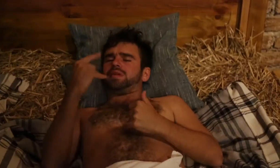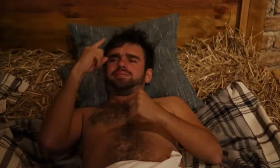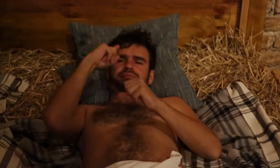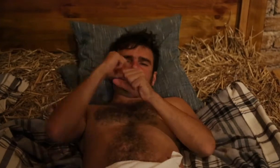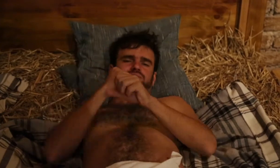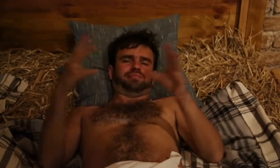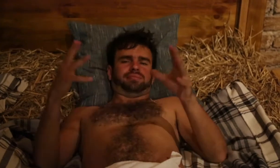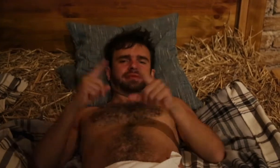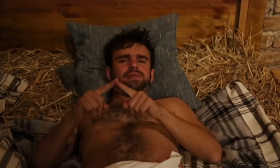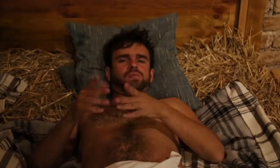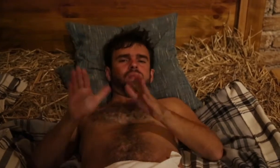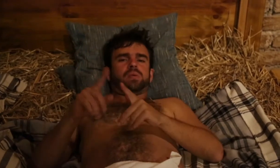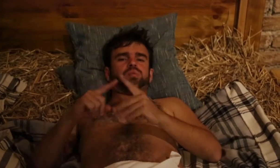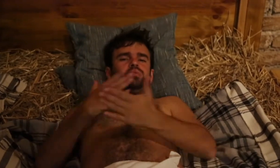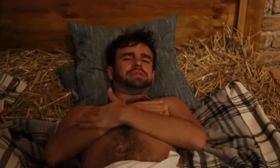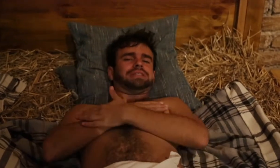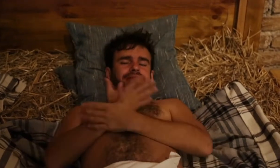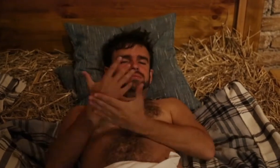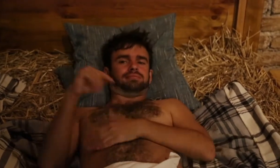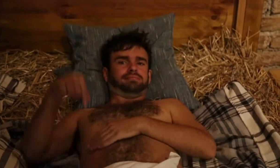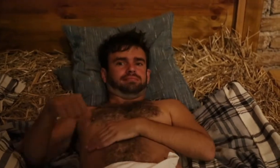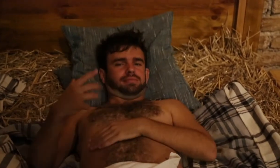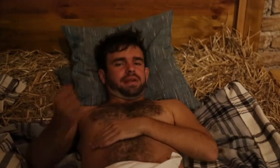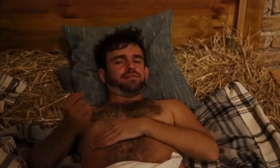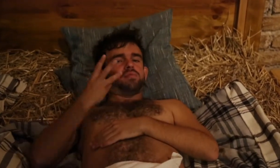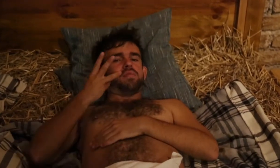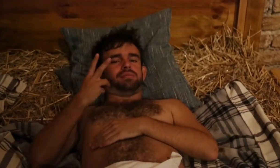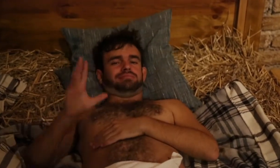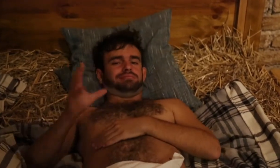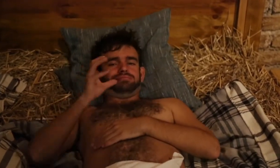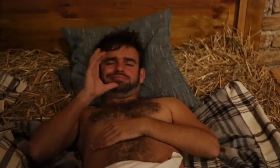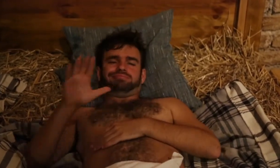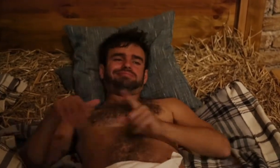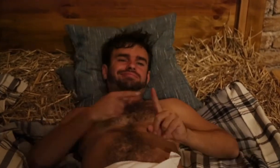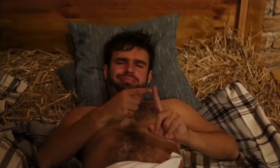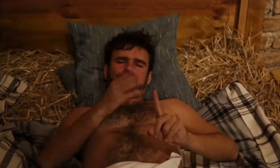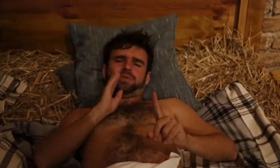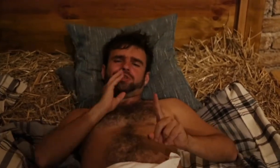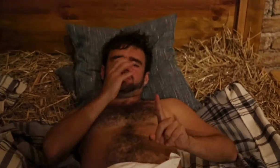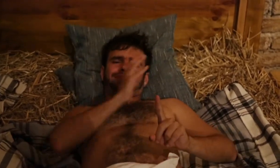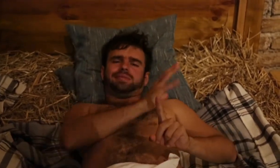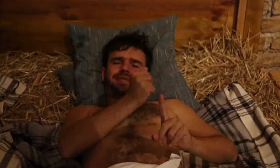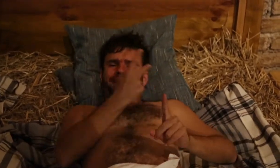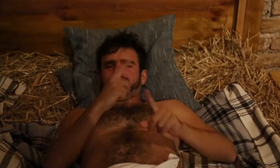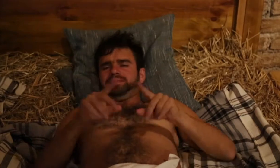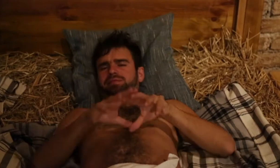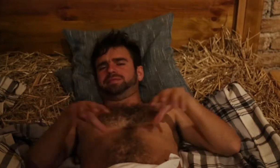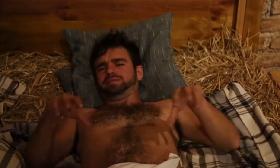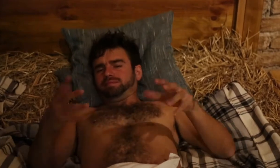There are many ways to relax. This spa business offers two alternatives: beer and wine.